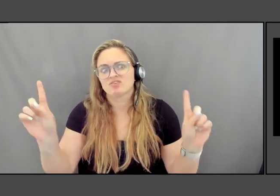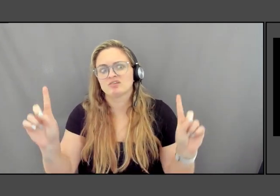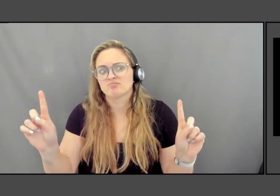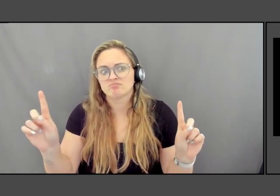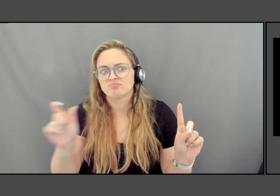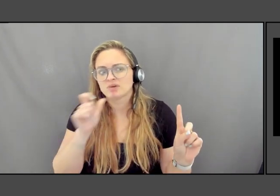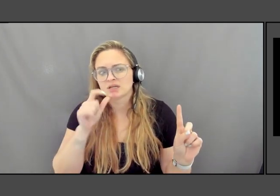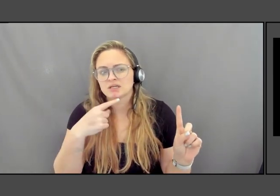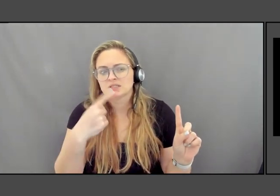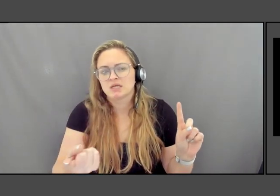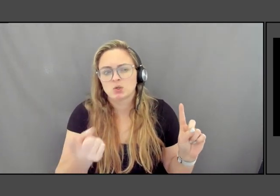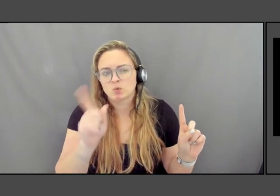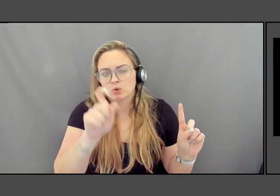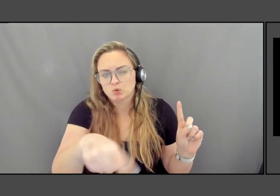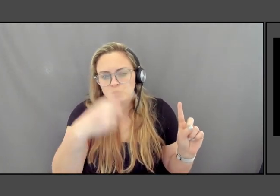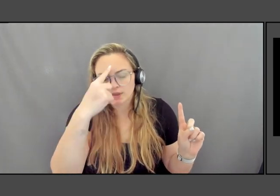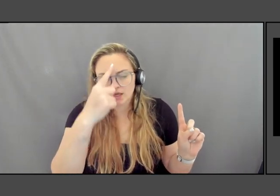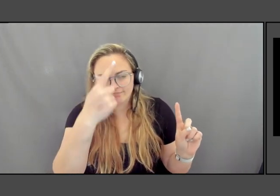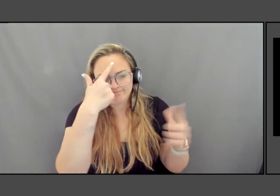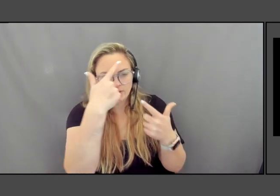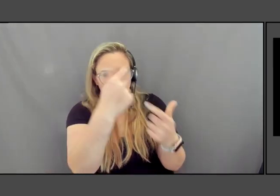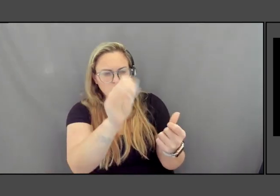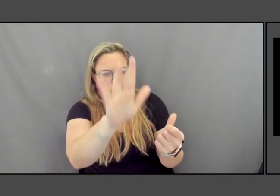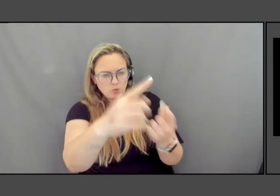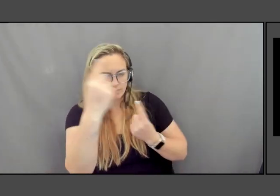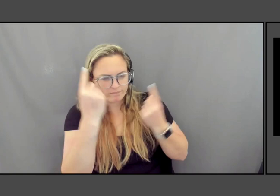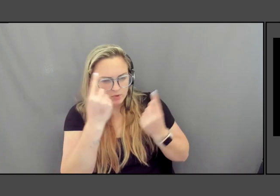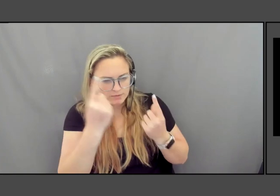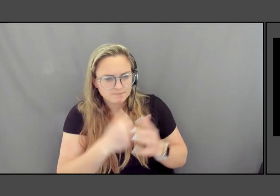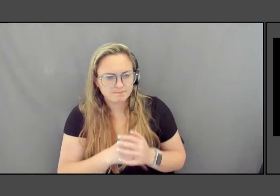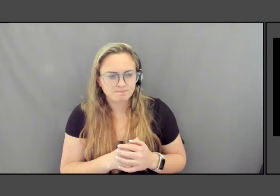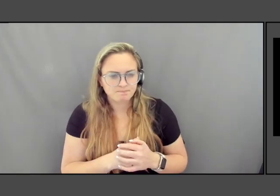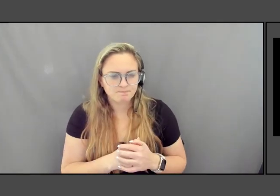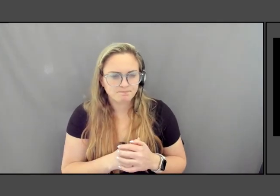I allow you to kind of react to the facts. Missing is different,